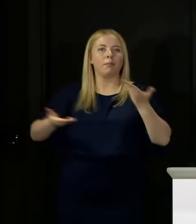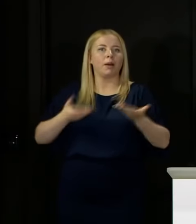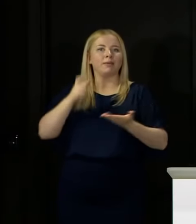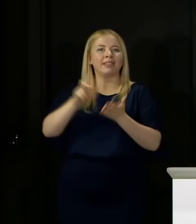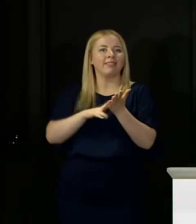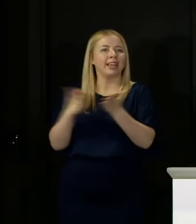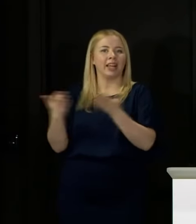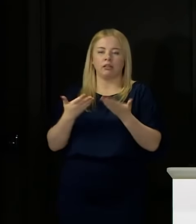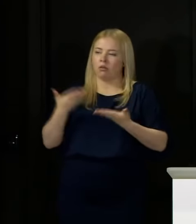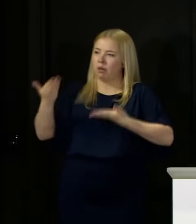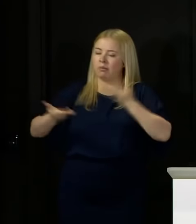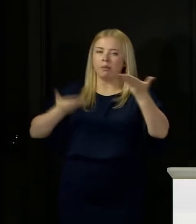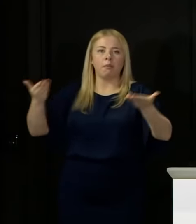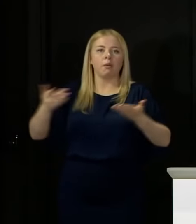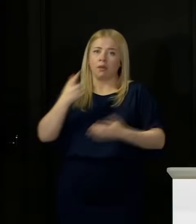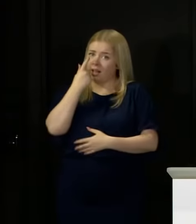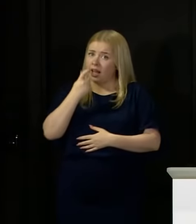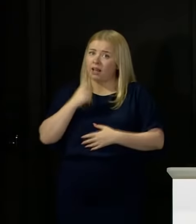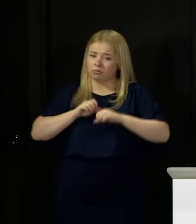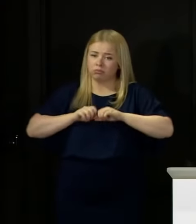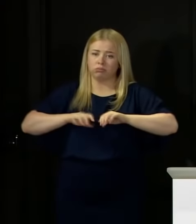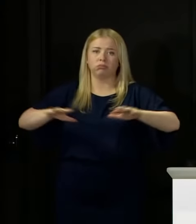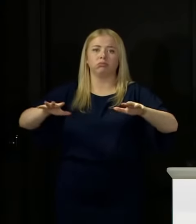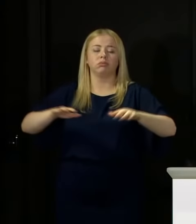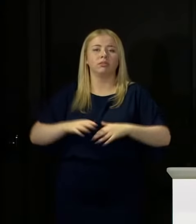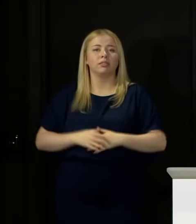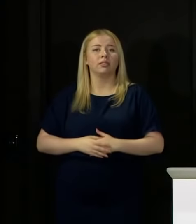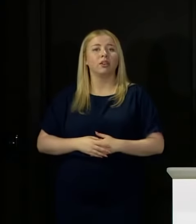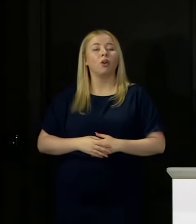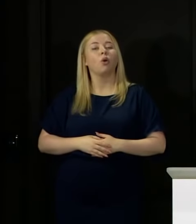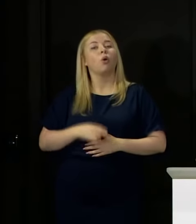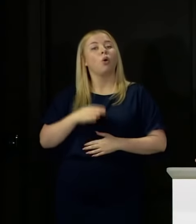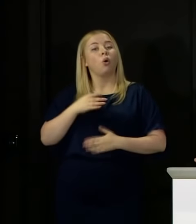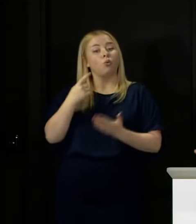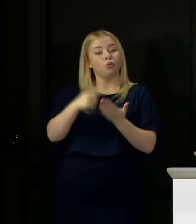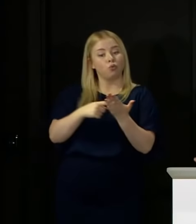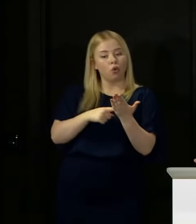So everything we are asking you to do has a reason and a purpose, and it is also the